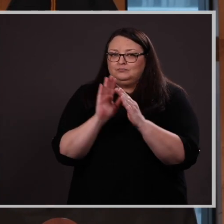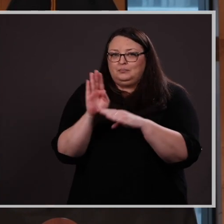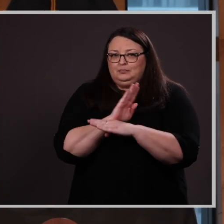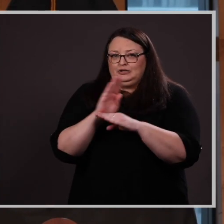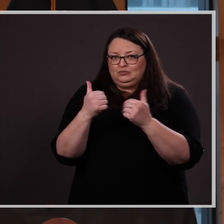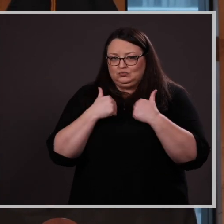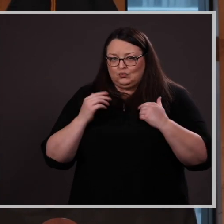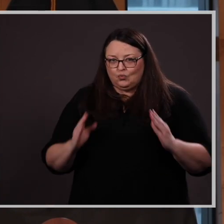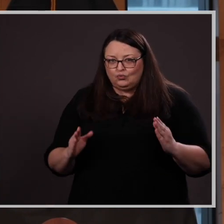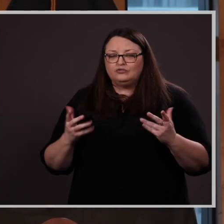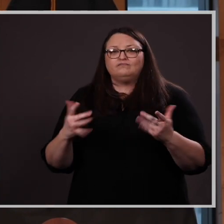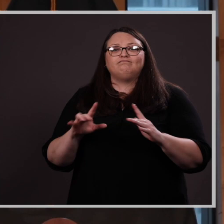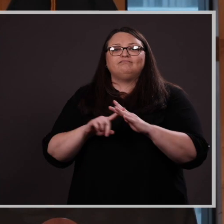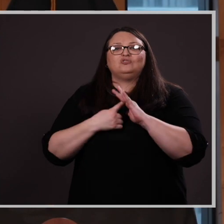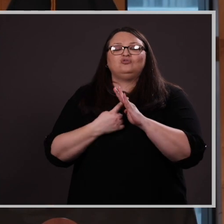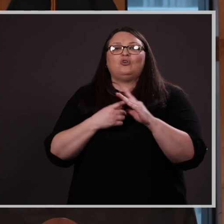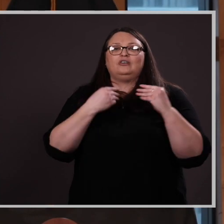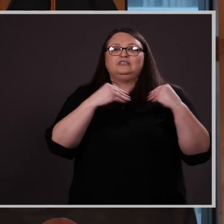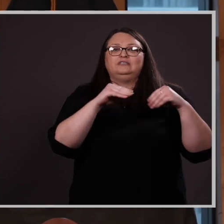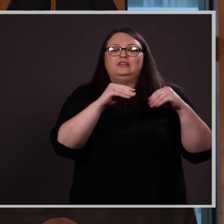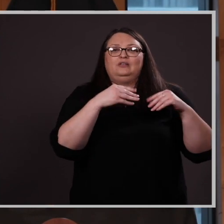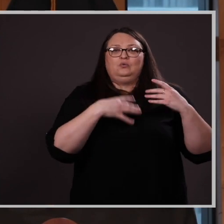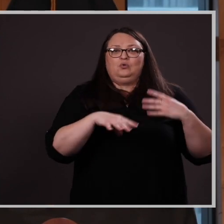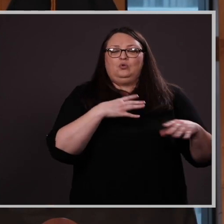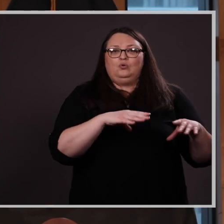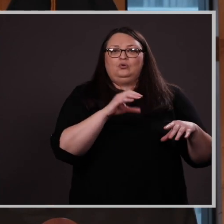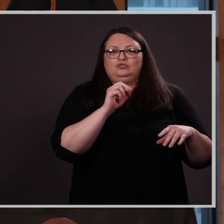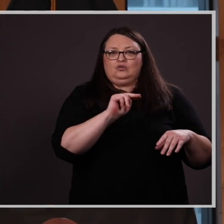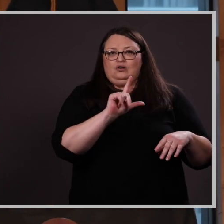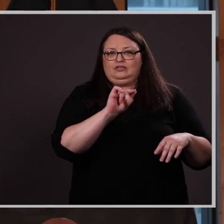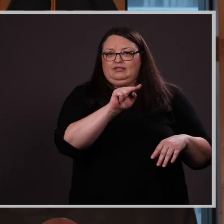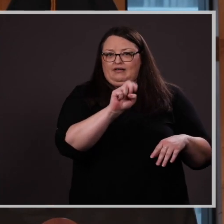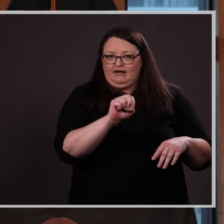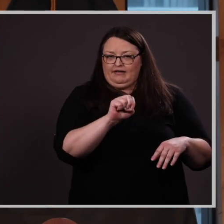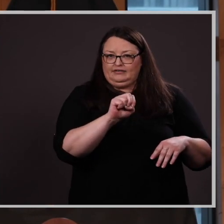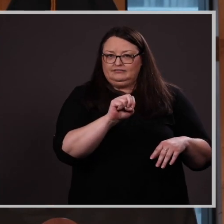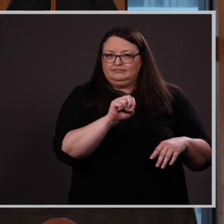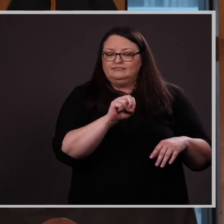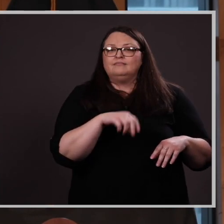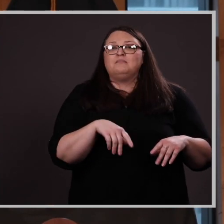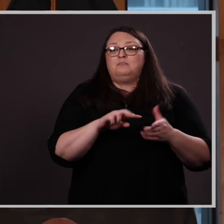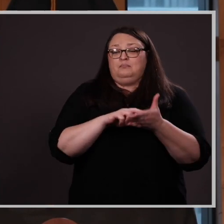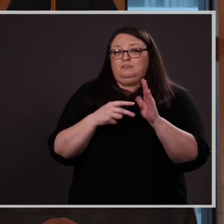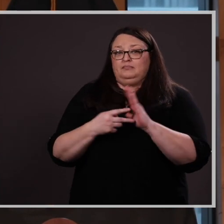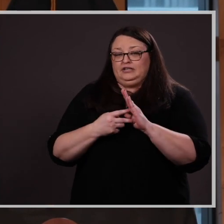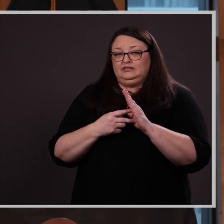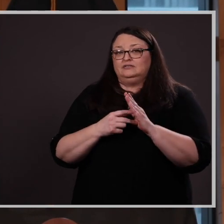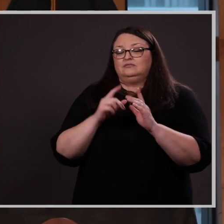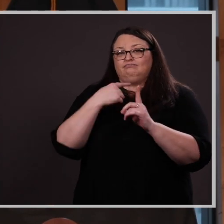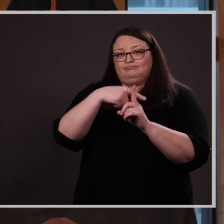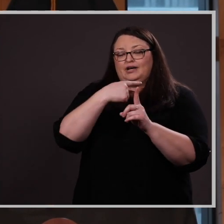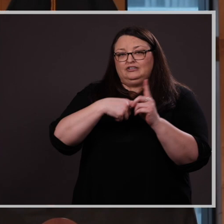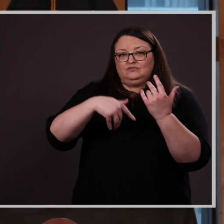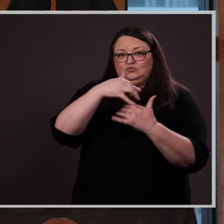owner and has started reselling clothes online, which meets multiple socially desirable outcomes,